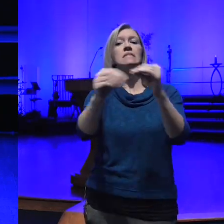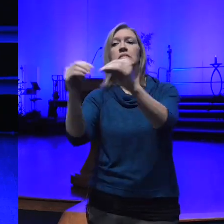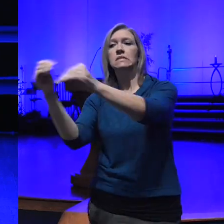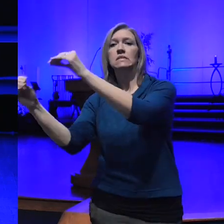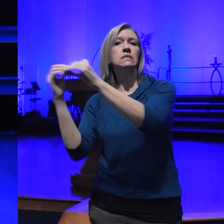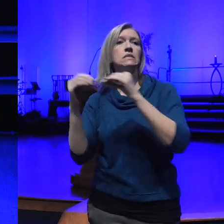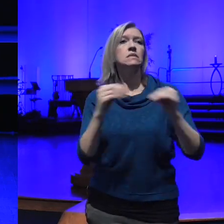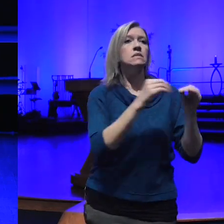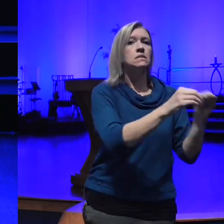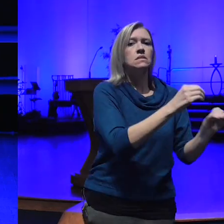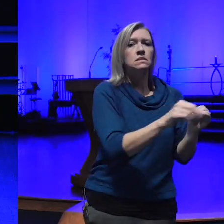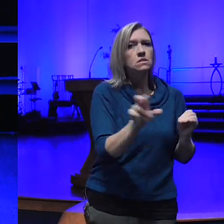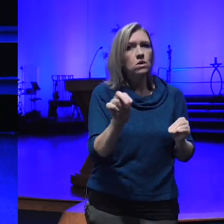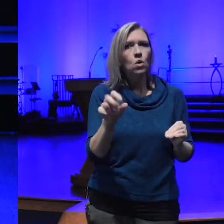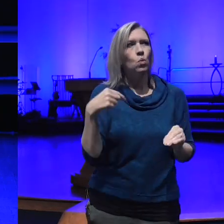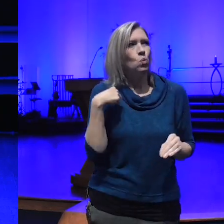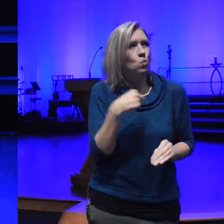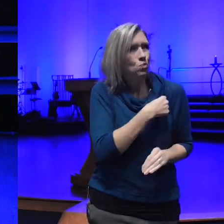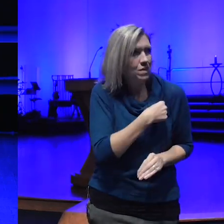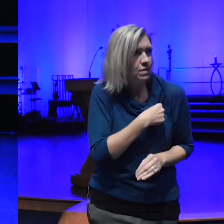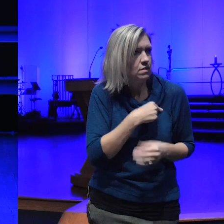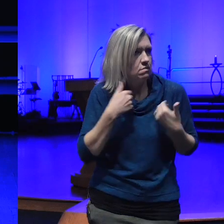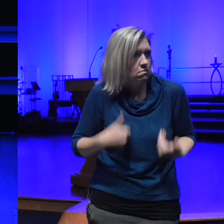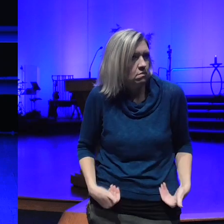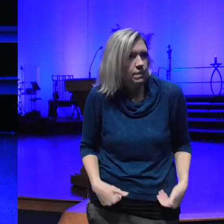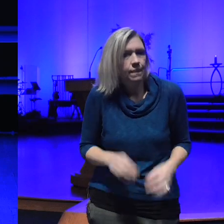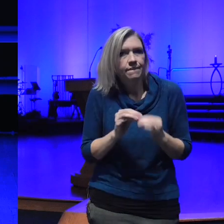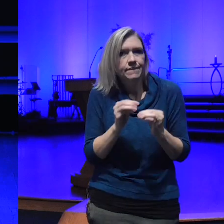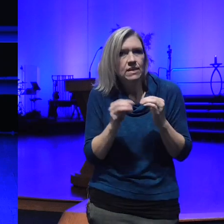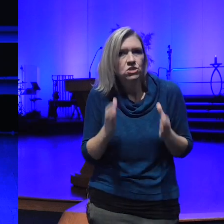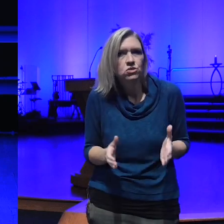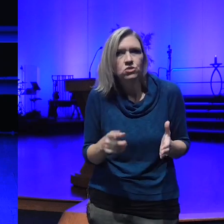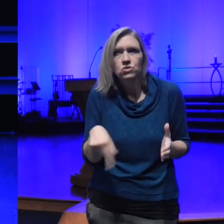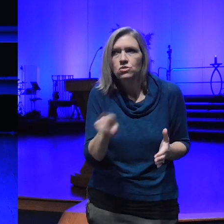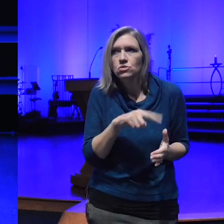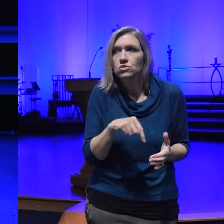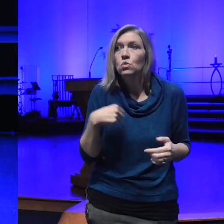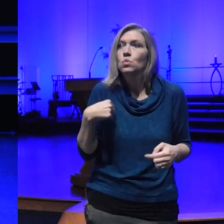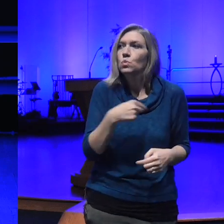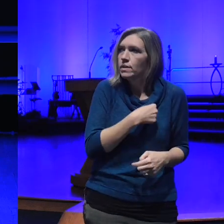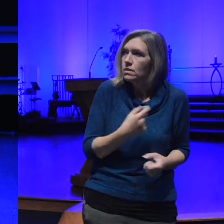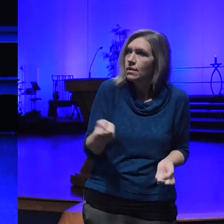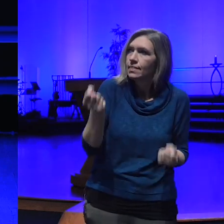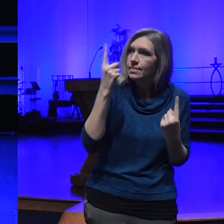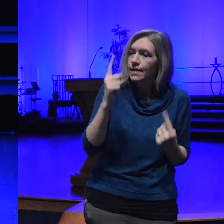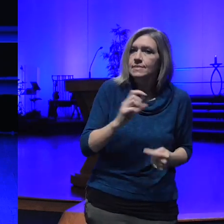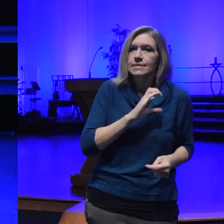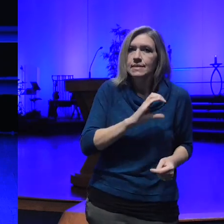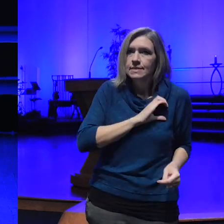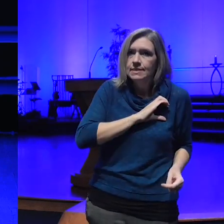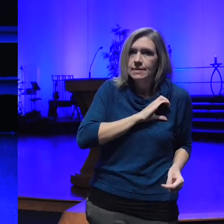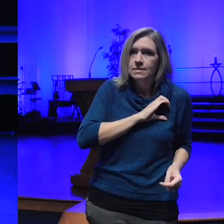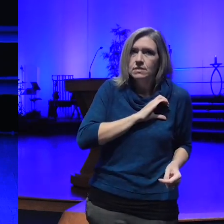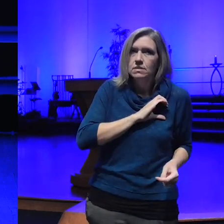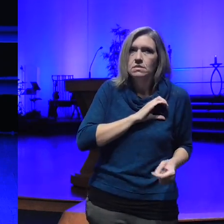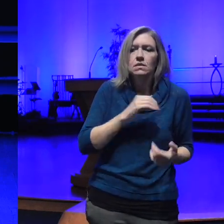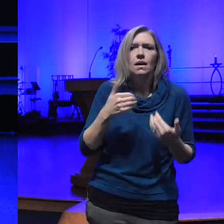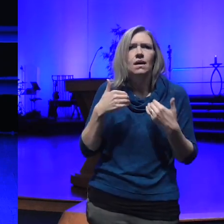that we are the fixers we are the enlightened citizens who have the ability because the god